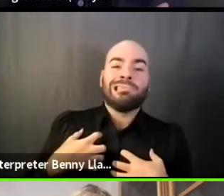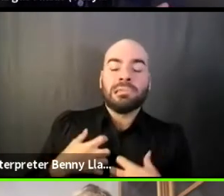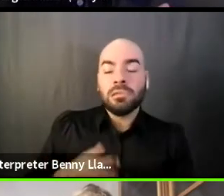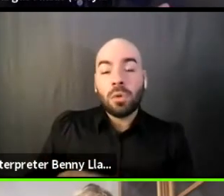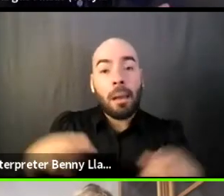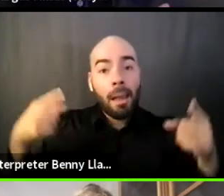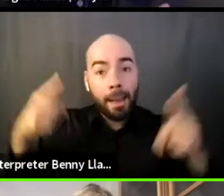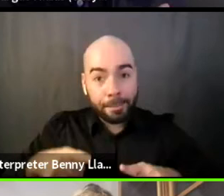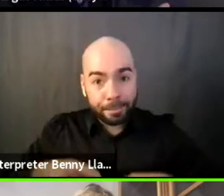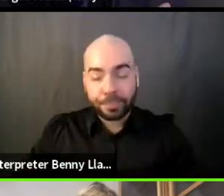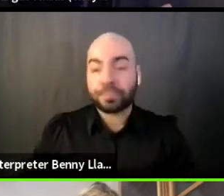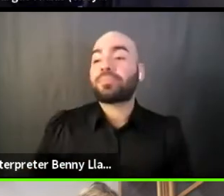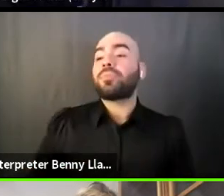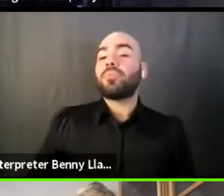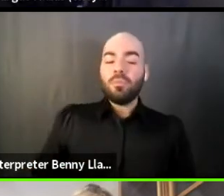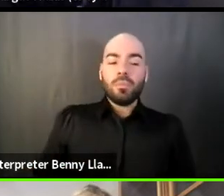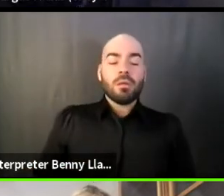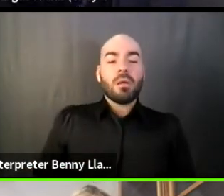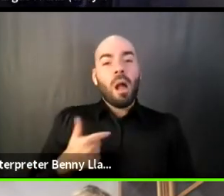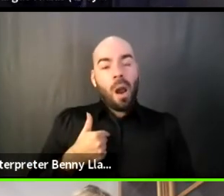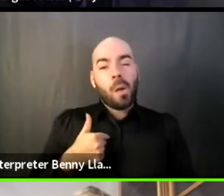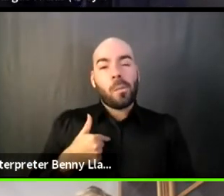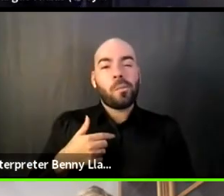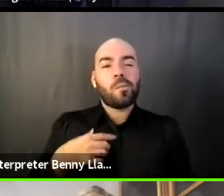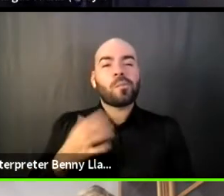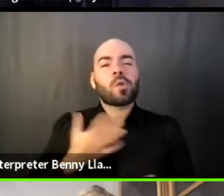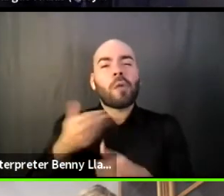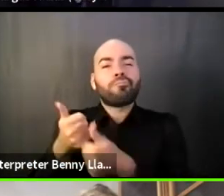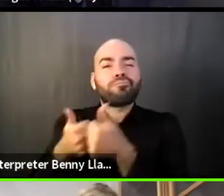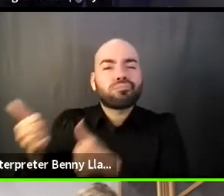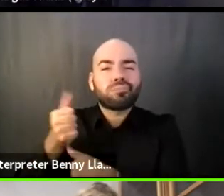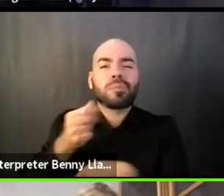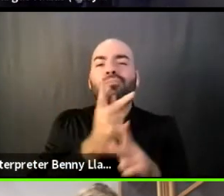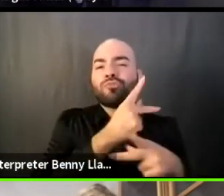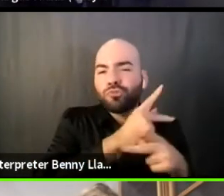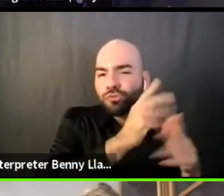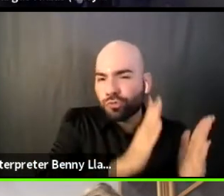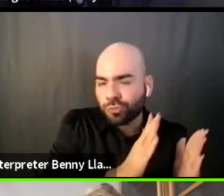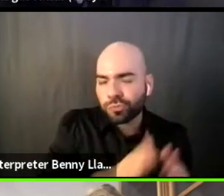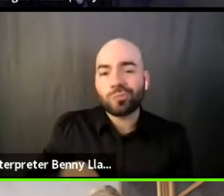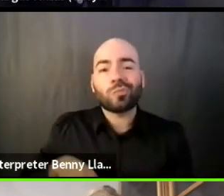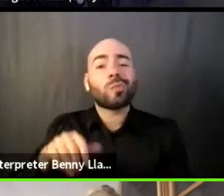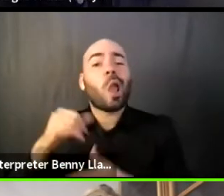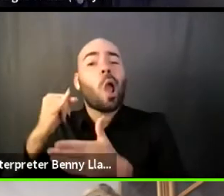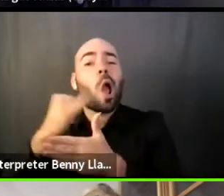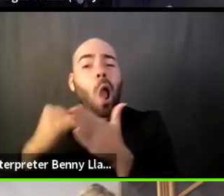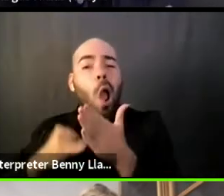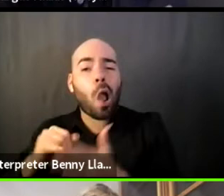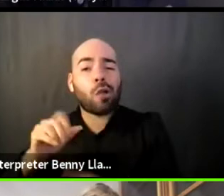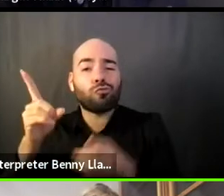with our producing artistic director, ask one of our largest,